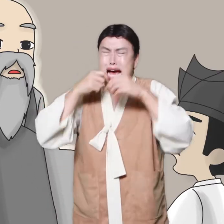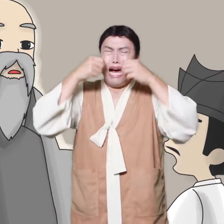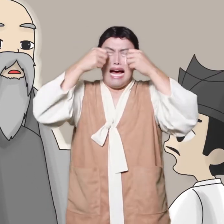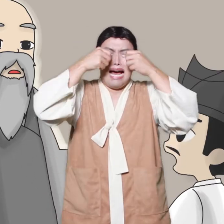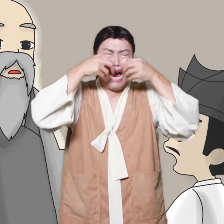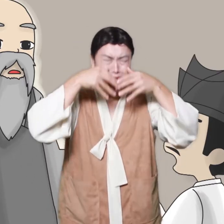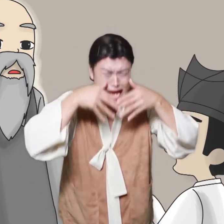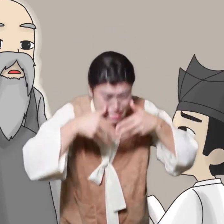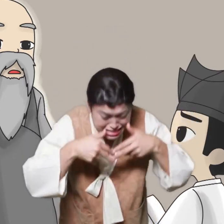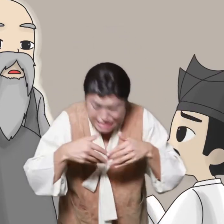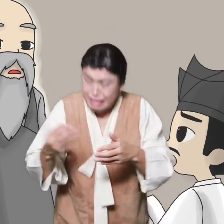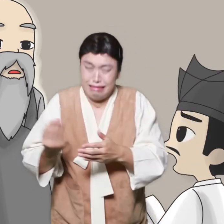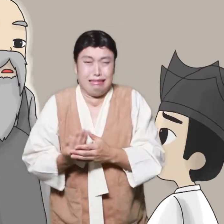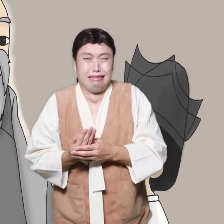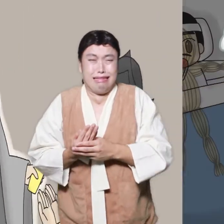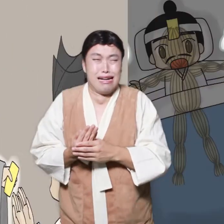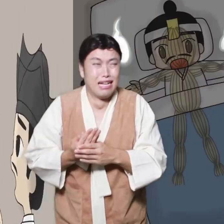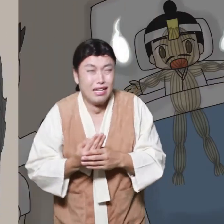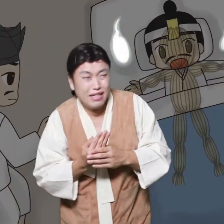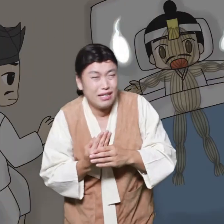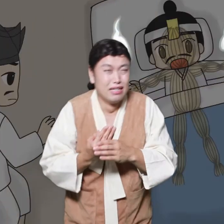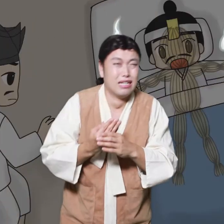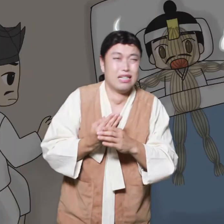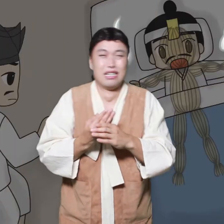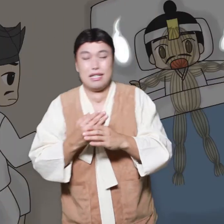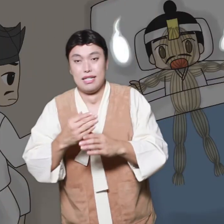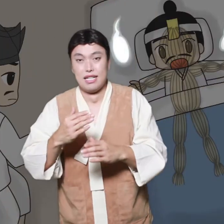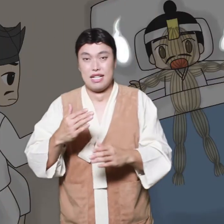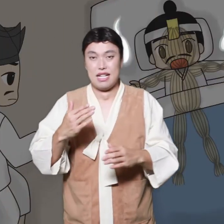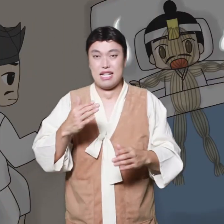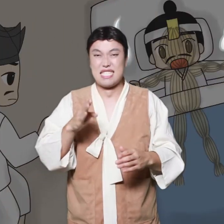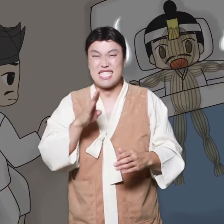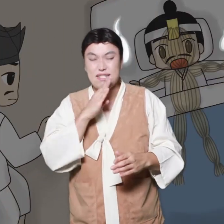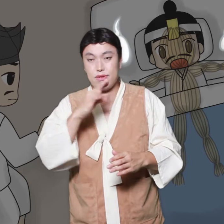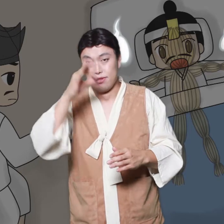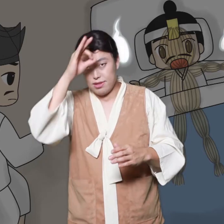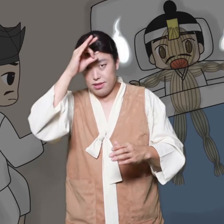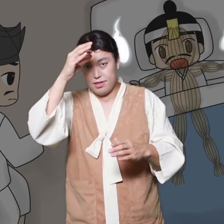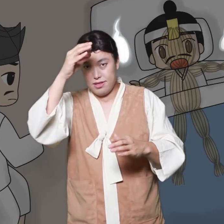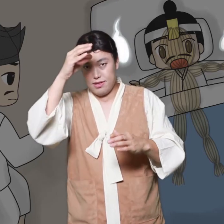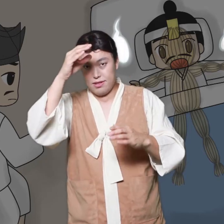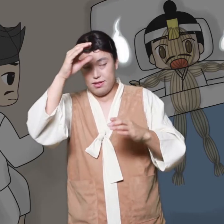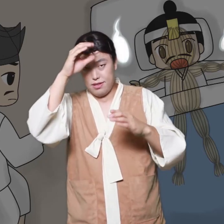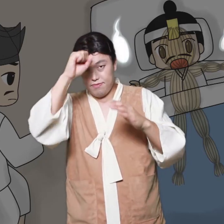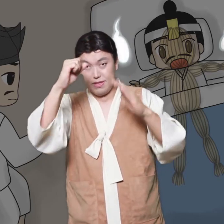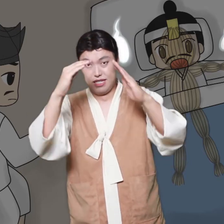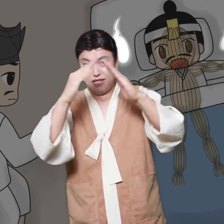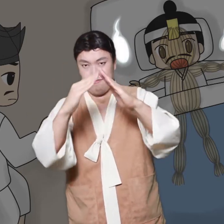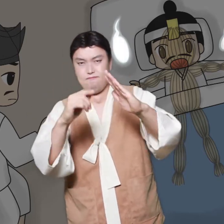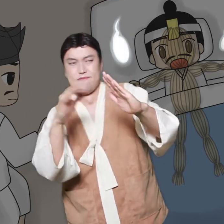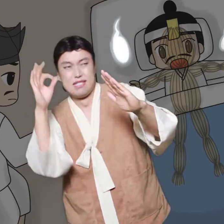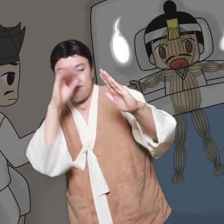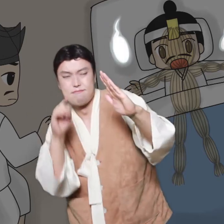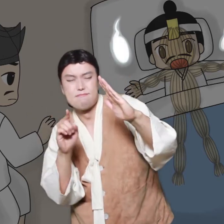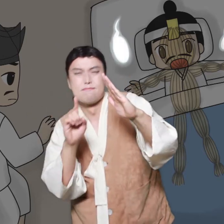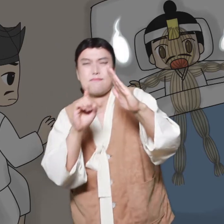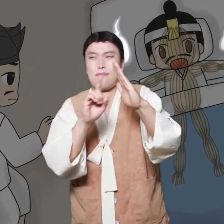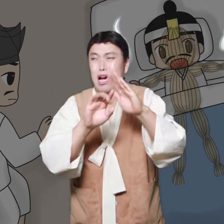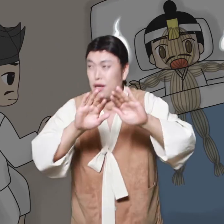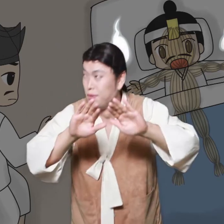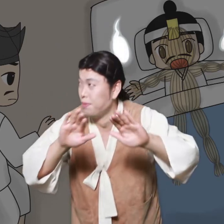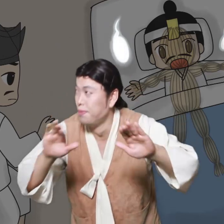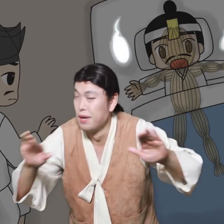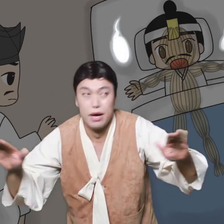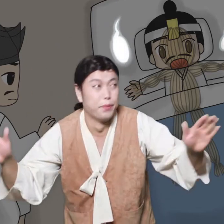Yes? If so, you are going to sleep with this amulet in your home Put on the forehead of a fake braid.